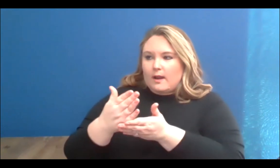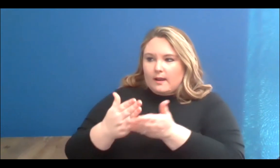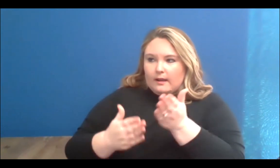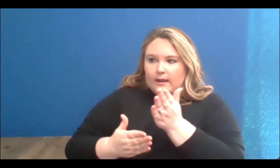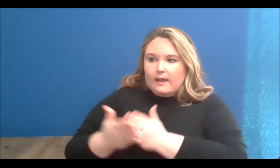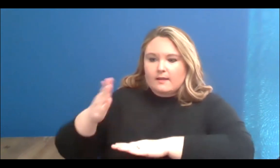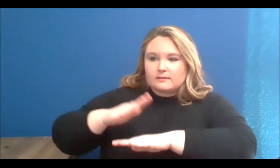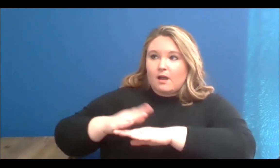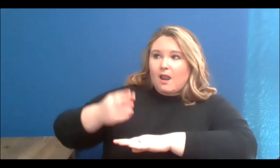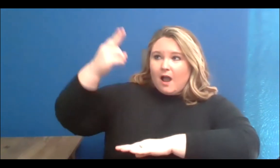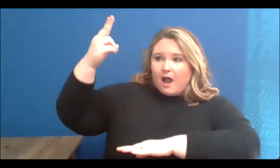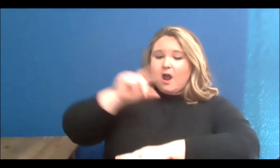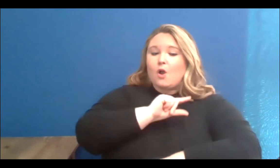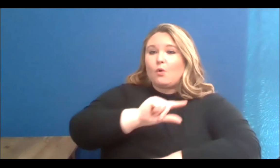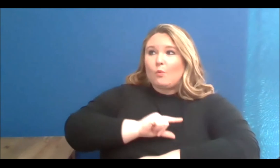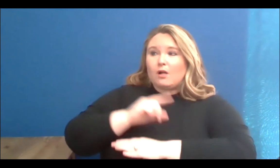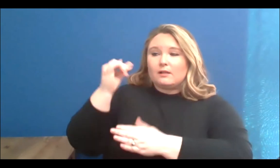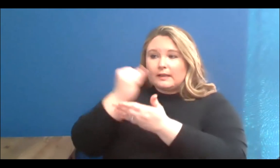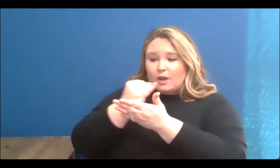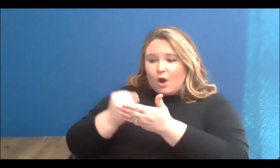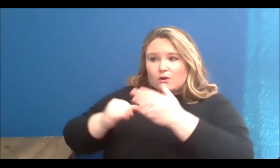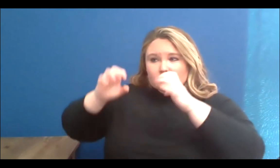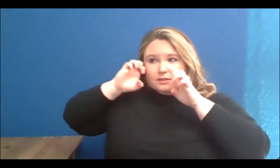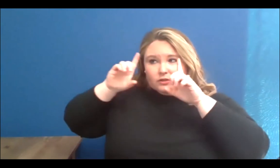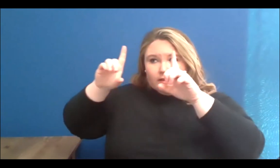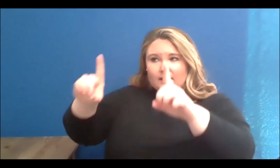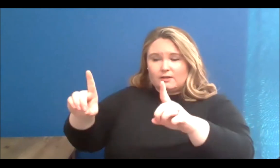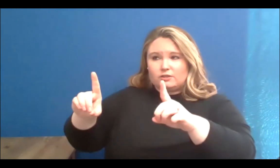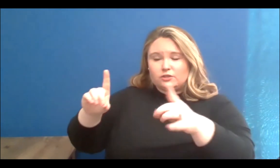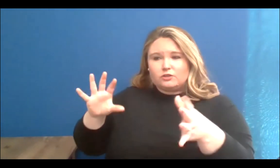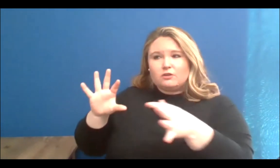arts education integrated in issues of social justice.